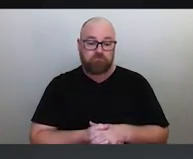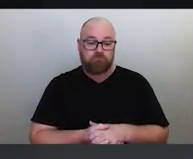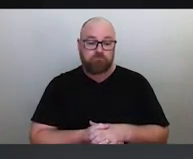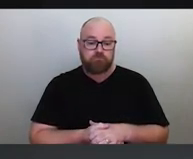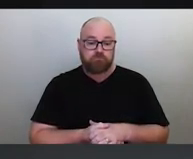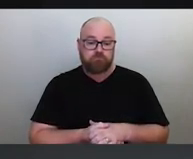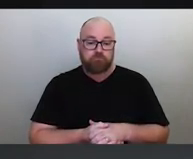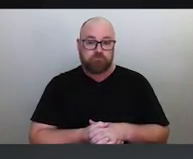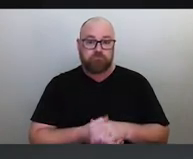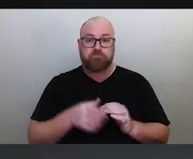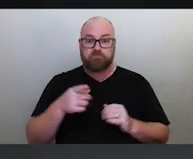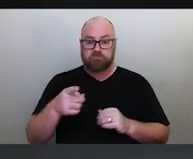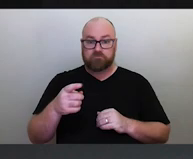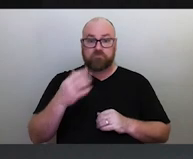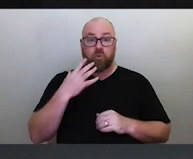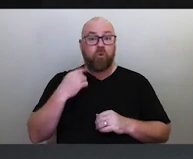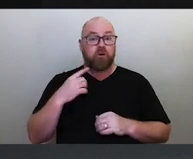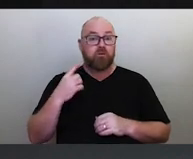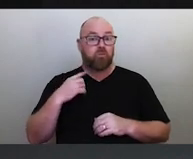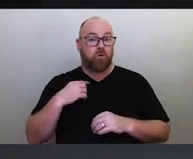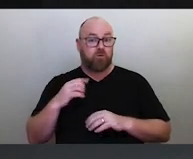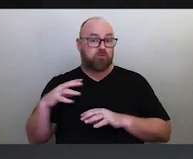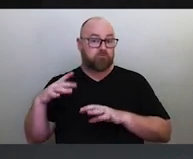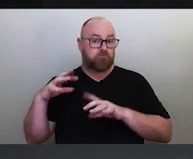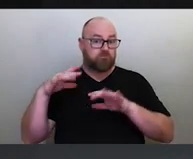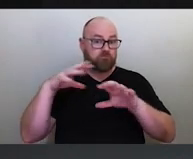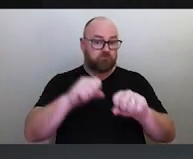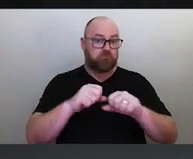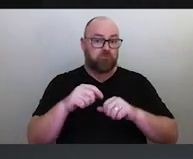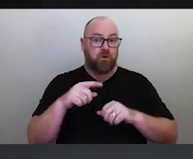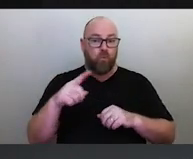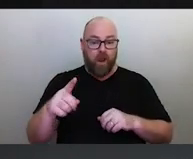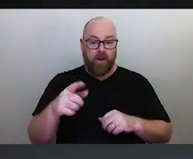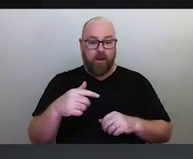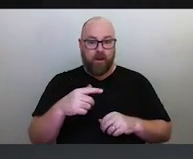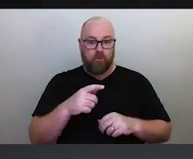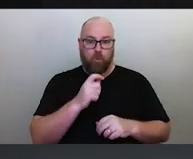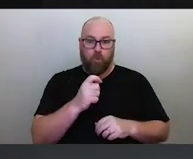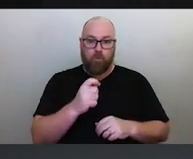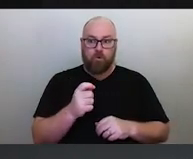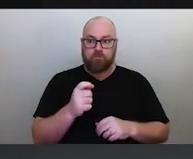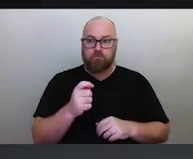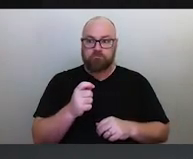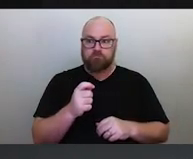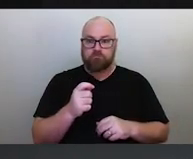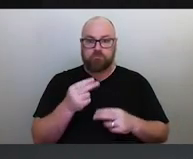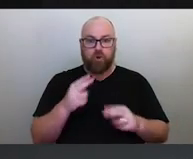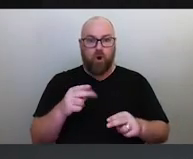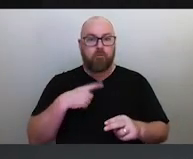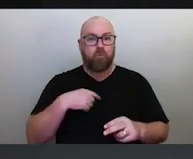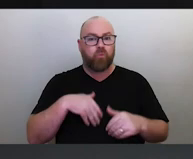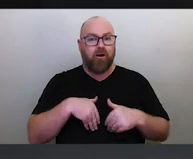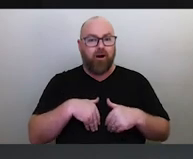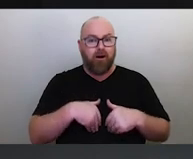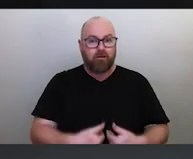the colony was on the verge of famine over here, they wouldn't ask the Koori's,